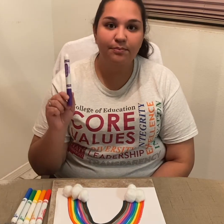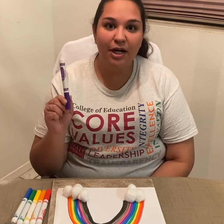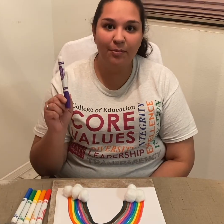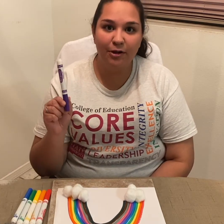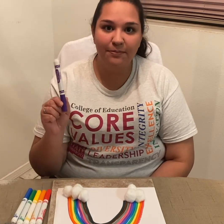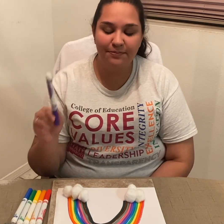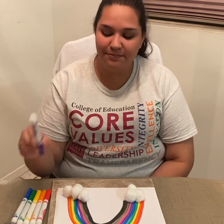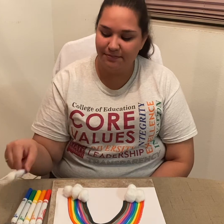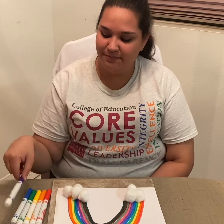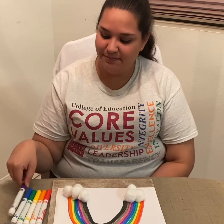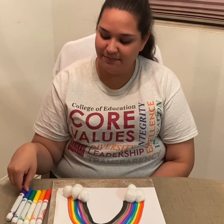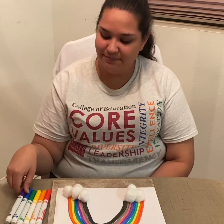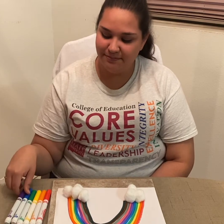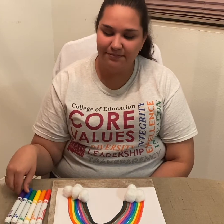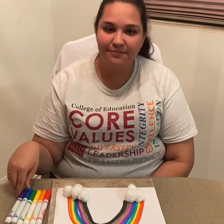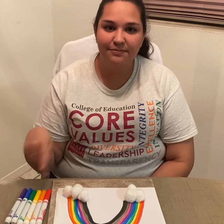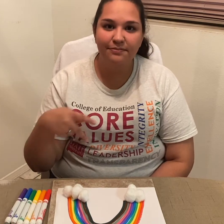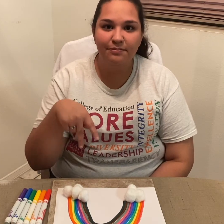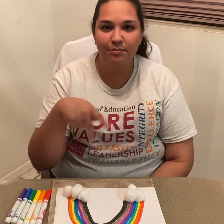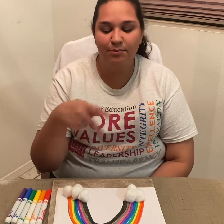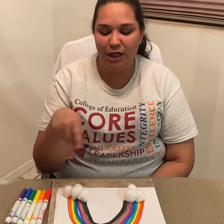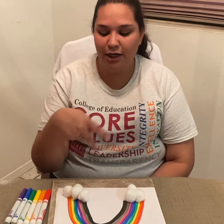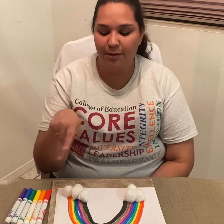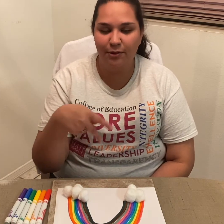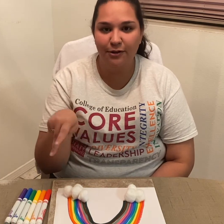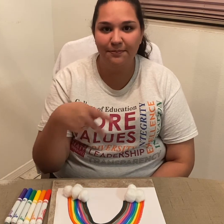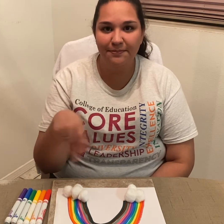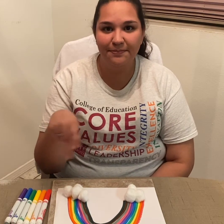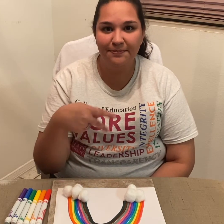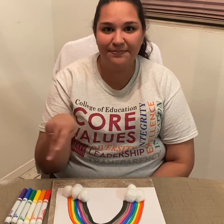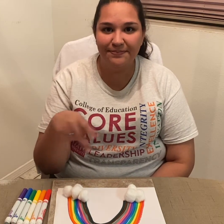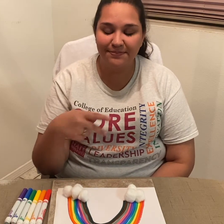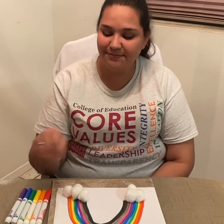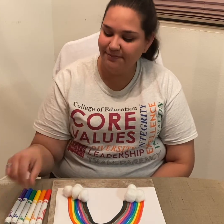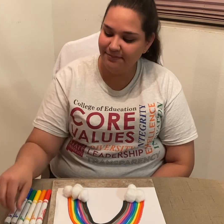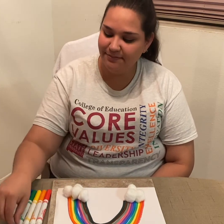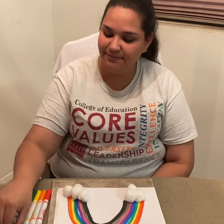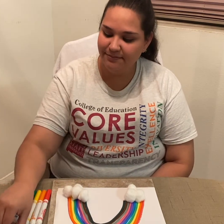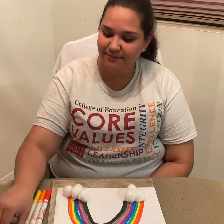Purple *signs 'purple'*